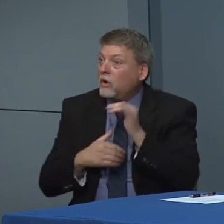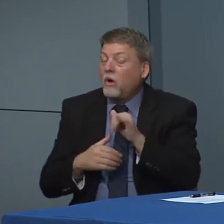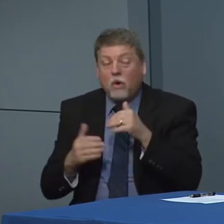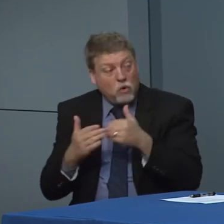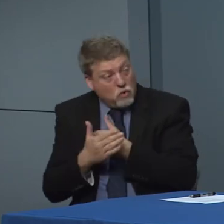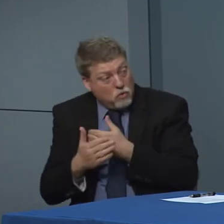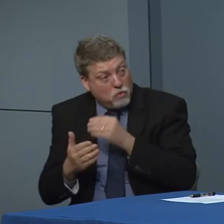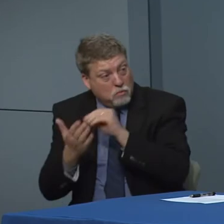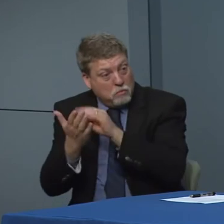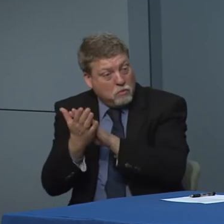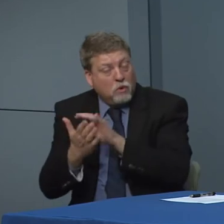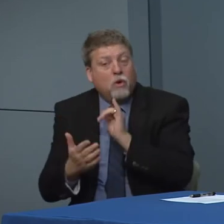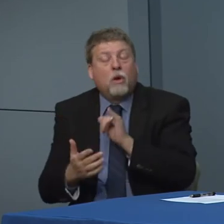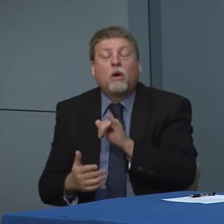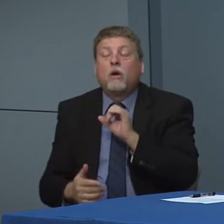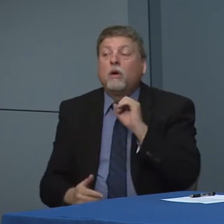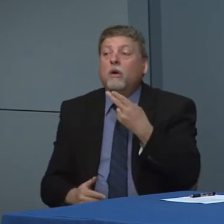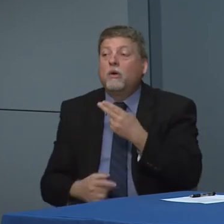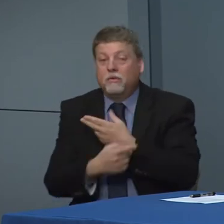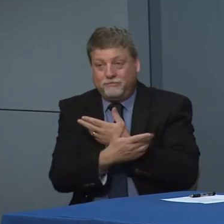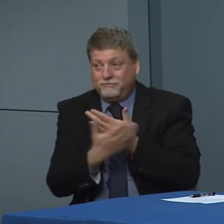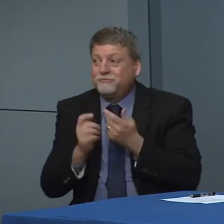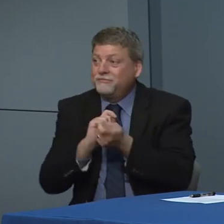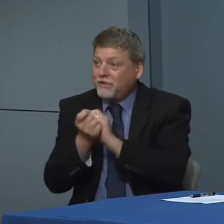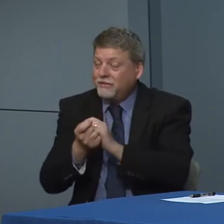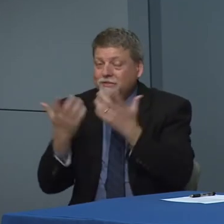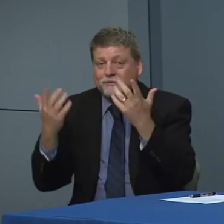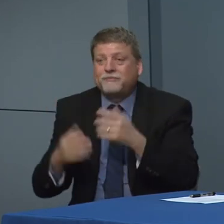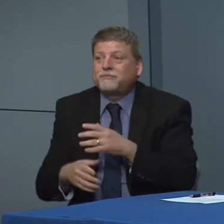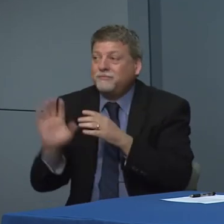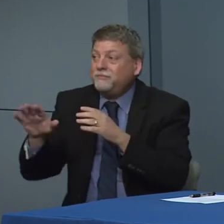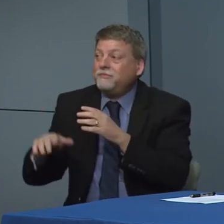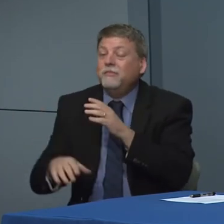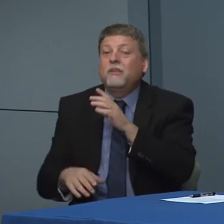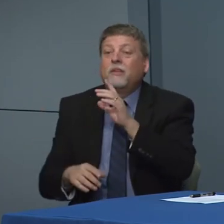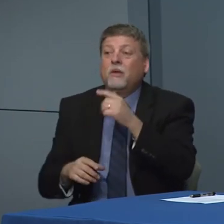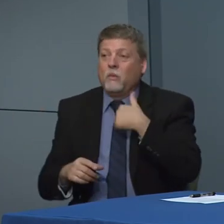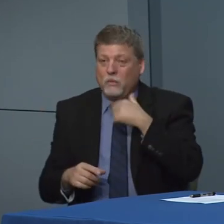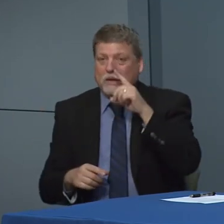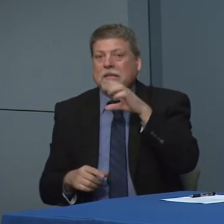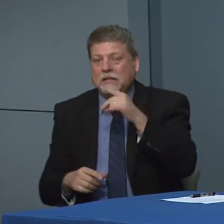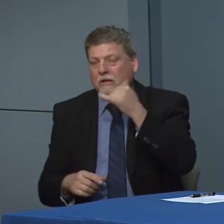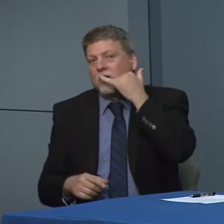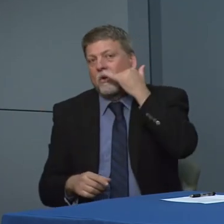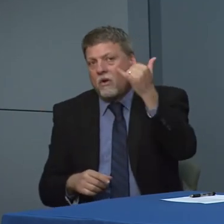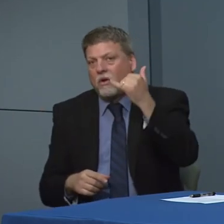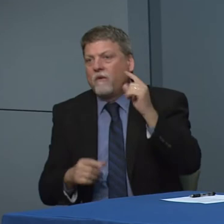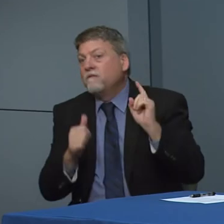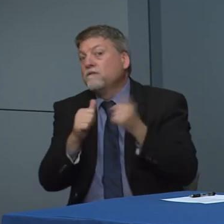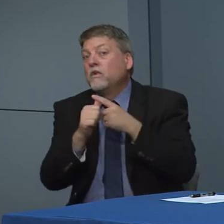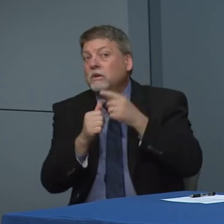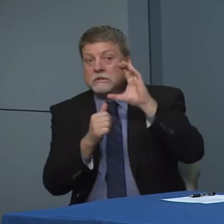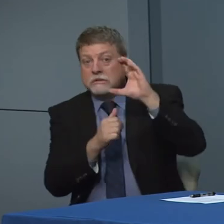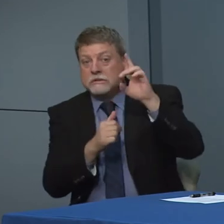and see things are evolving haha so yeah so when we were making that call the CDC said older adults.